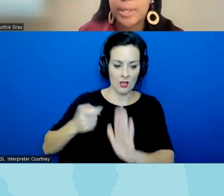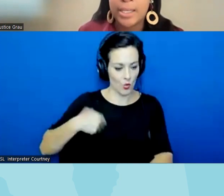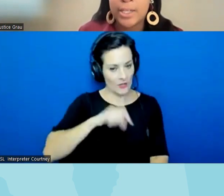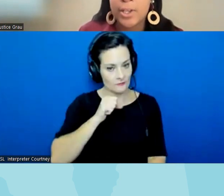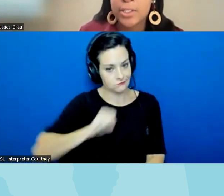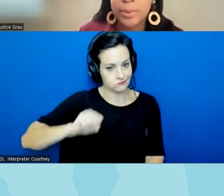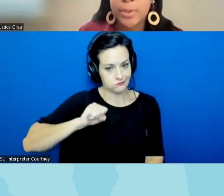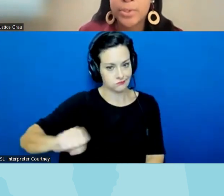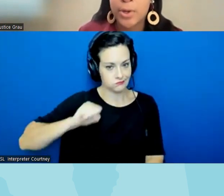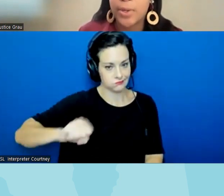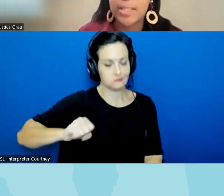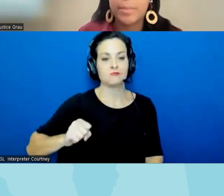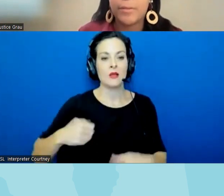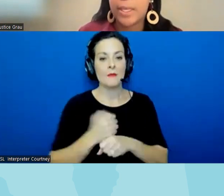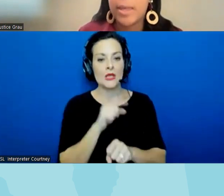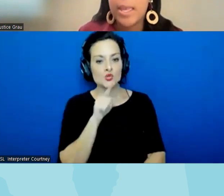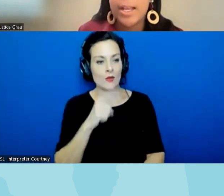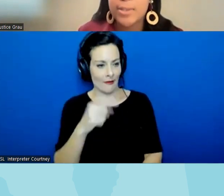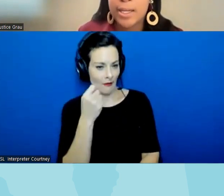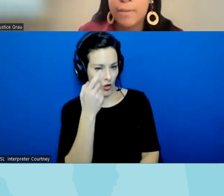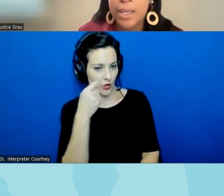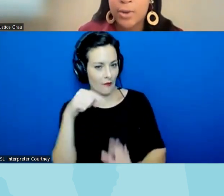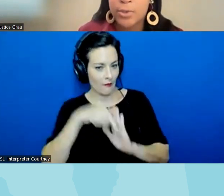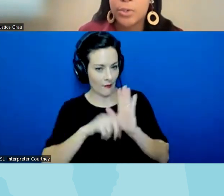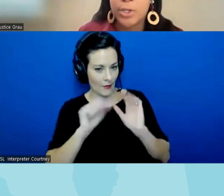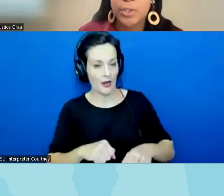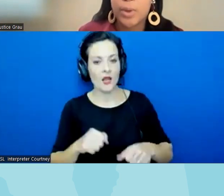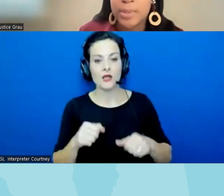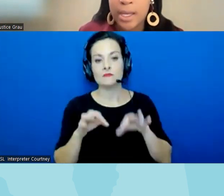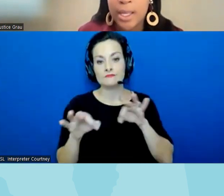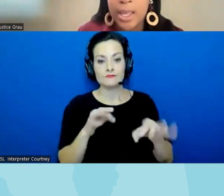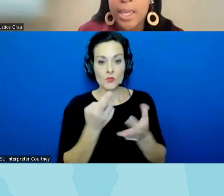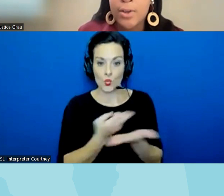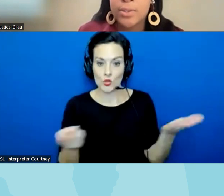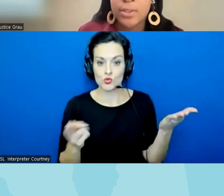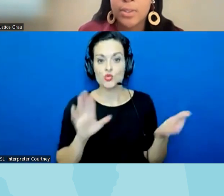and digestible so example of like here's how to navigate your School Districts website here's